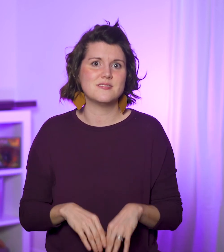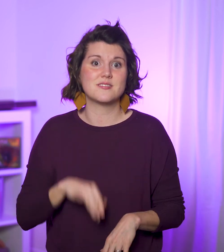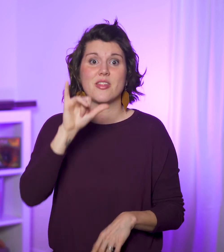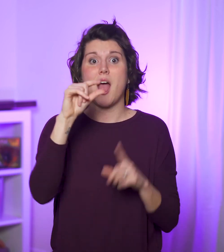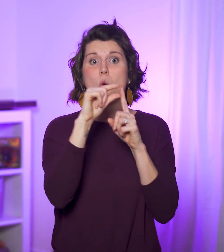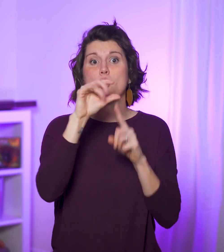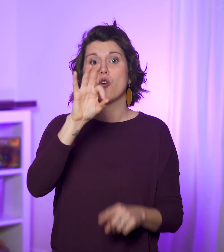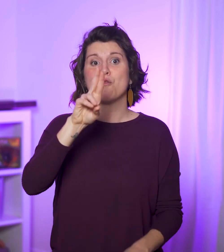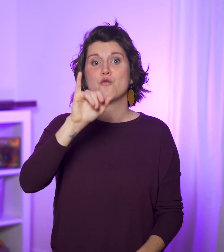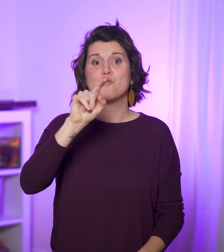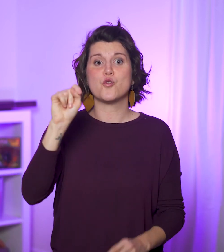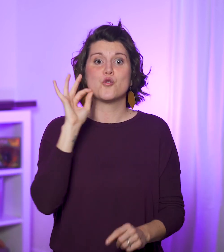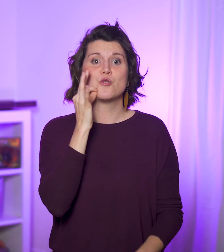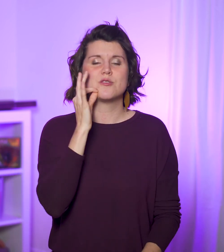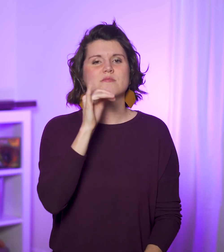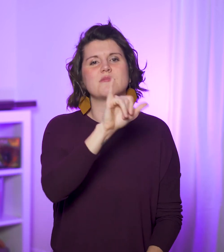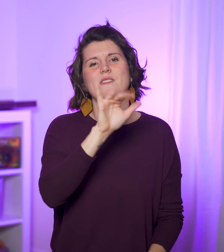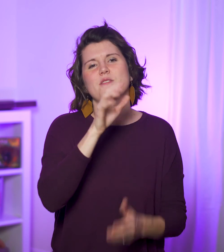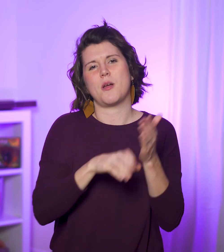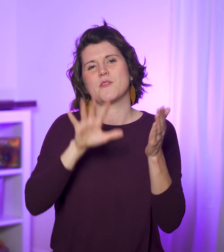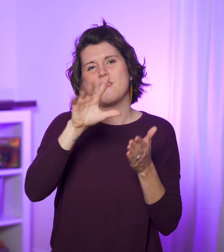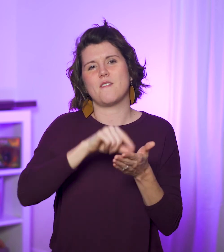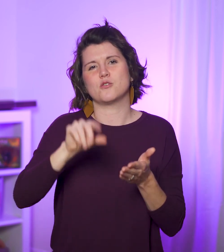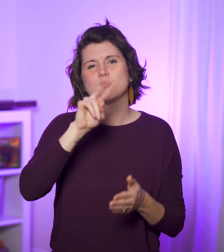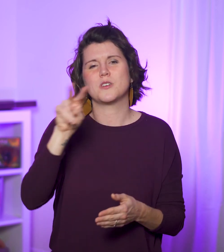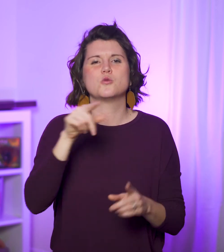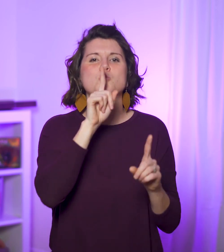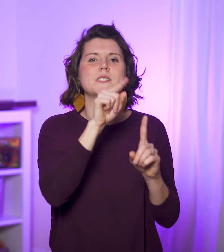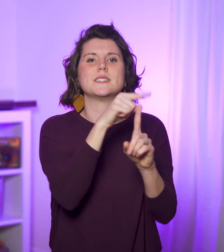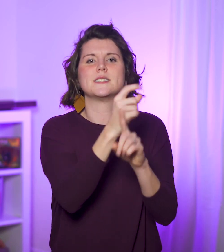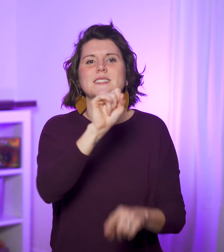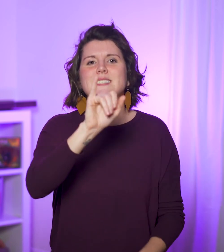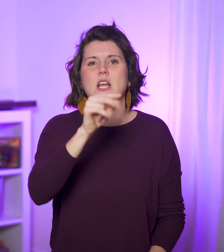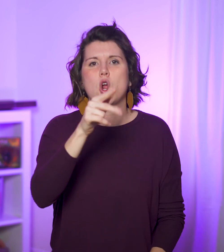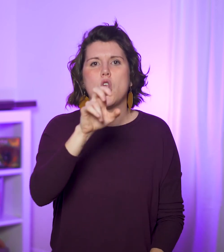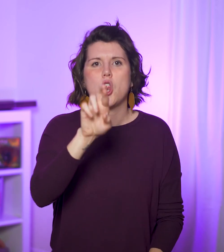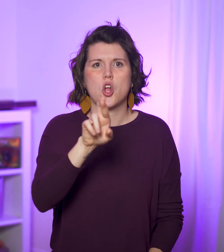This word 'fruit' in 5:22 is singular—